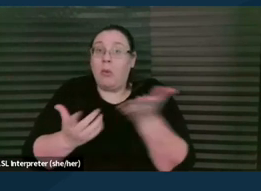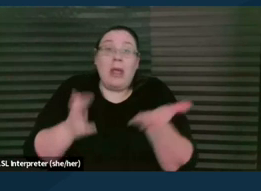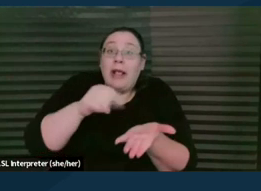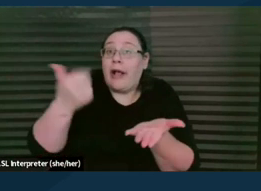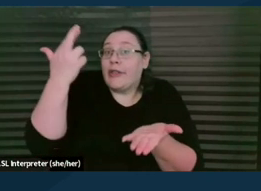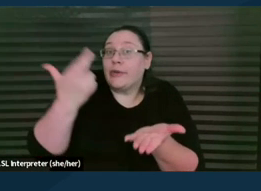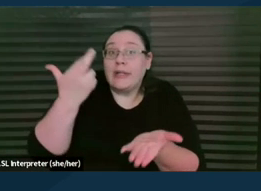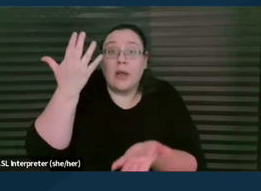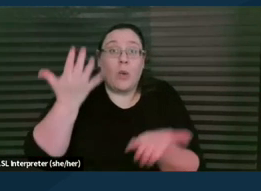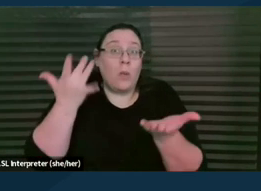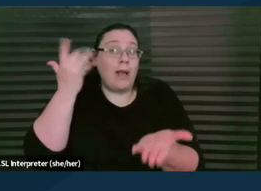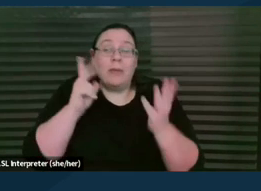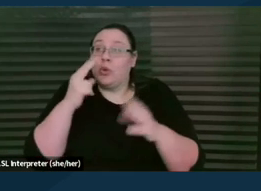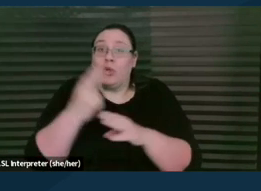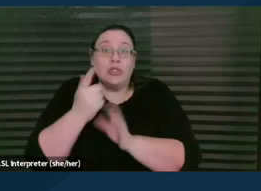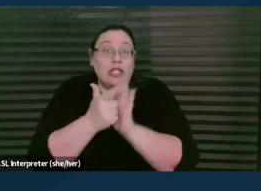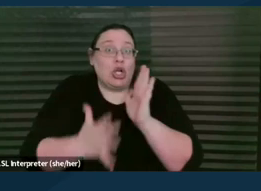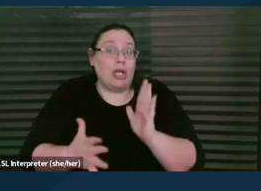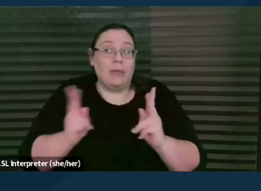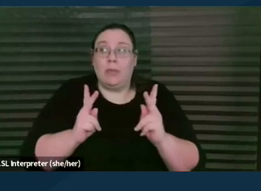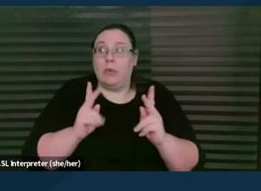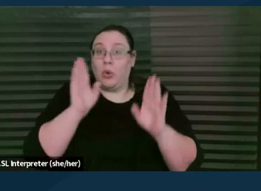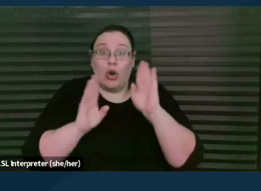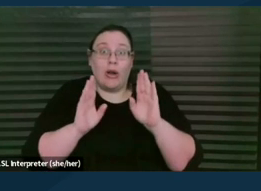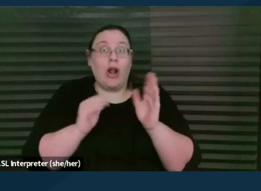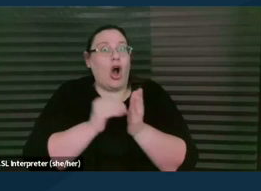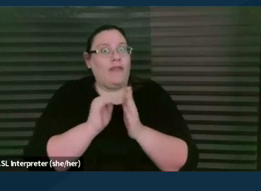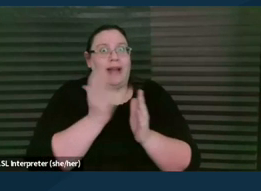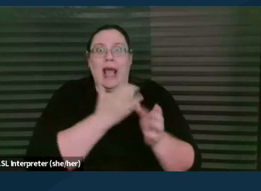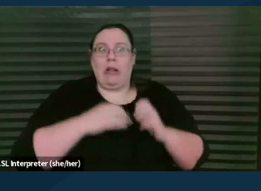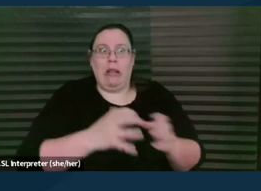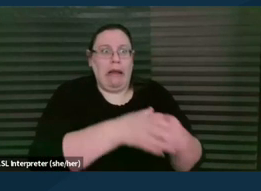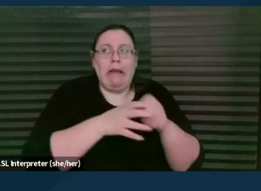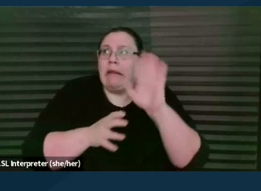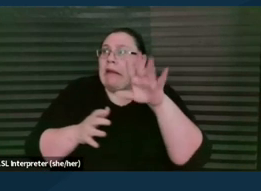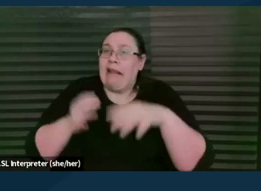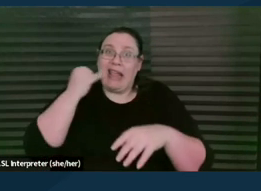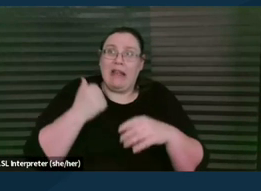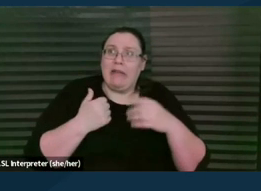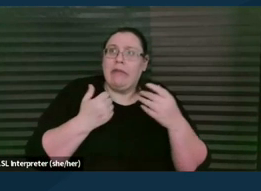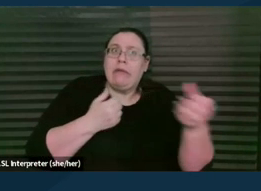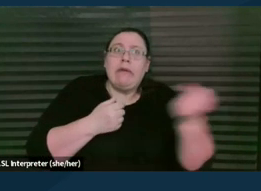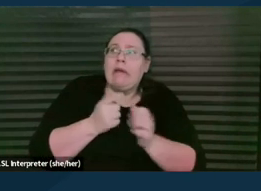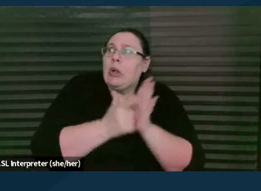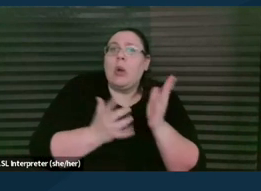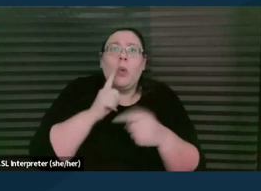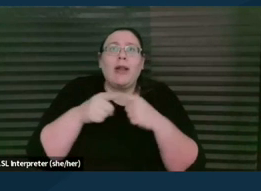an attorney. People are worried, clients we talk to are worried about child welfare, CPS and reports.